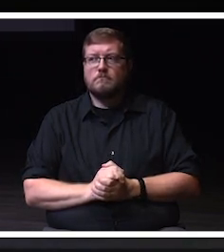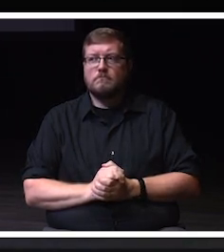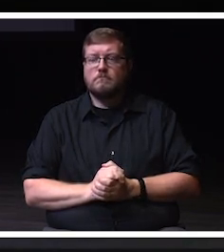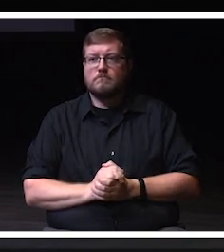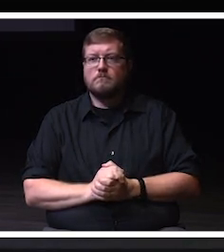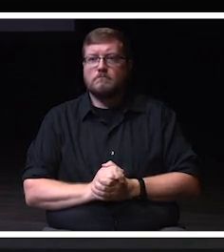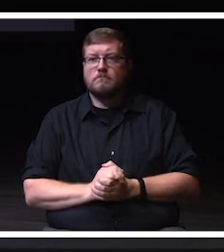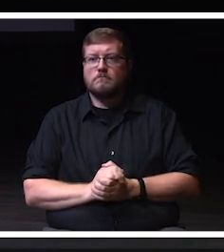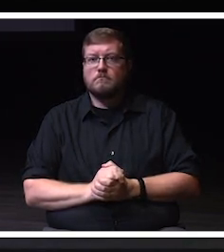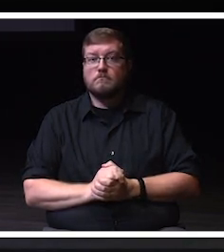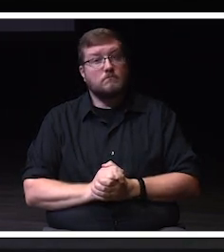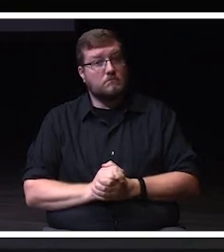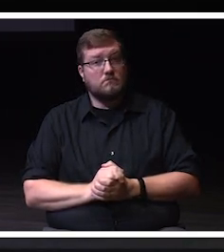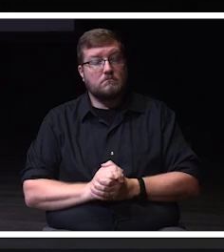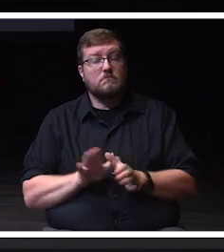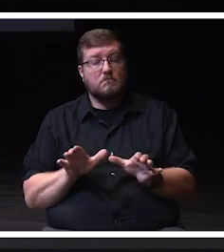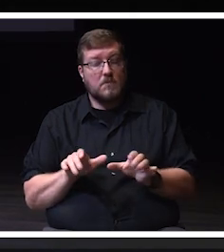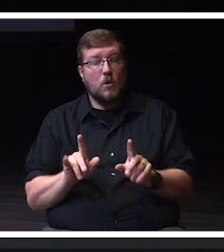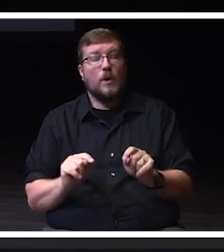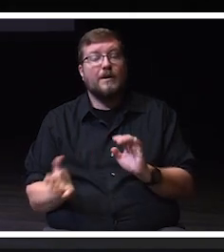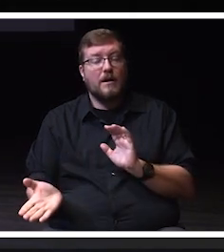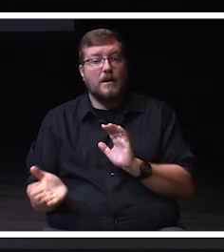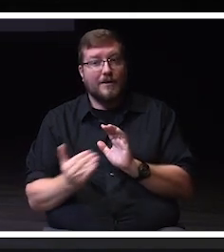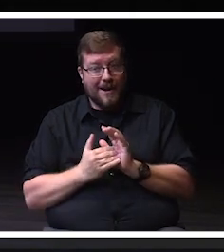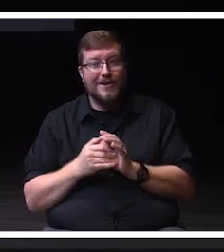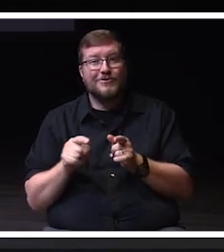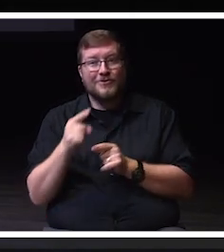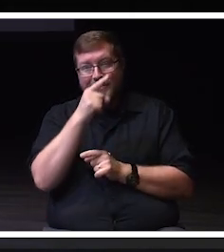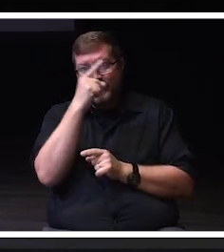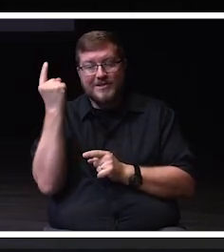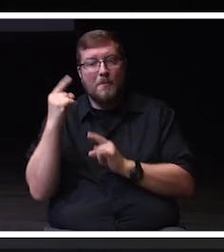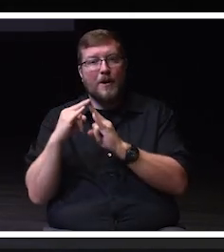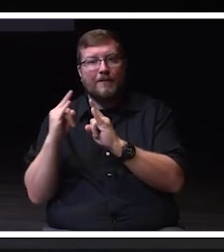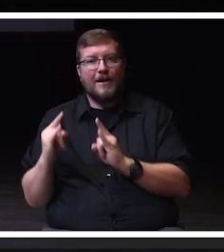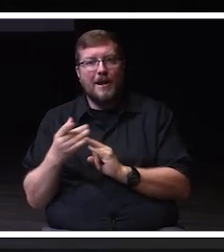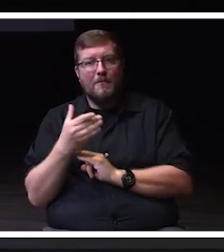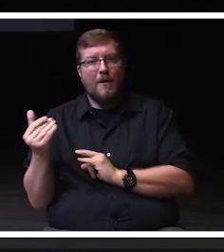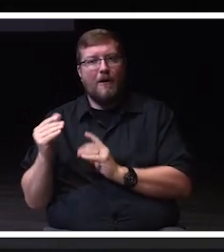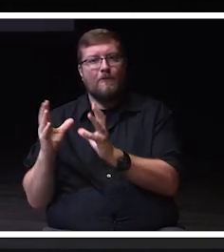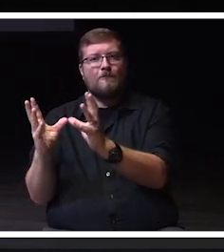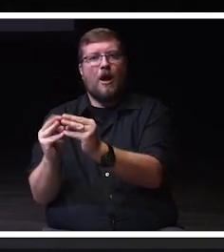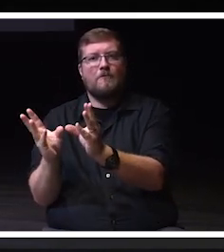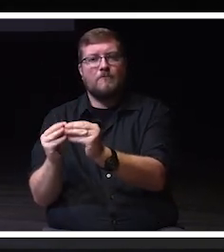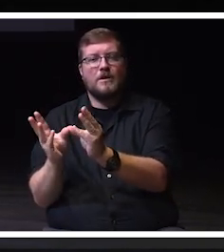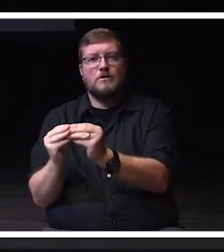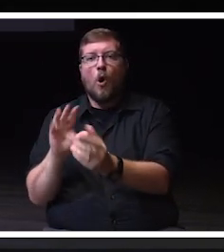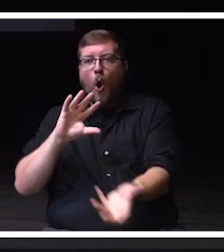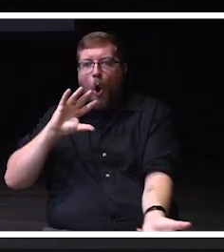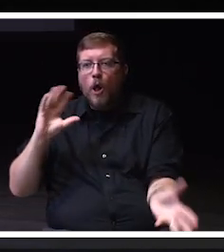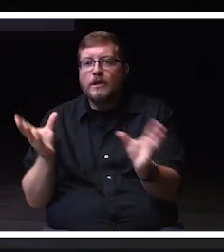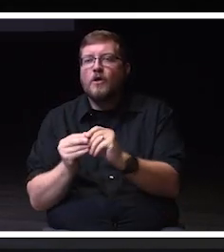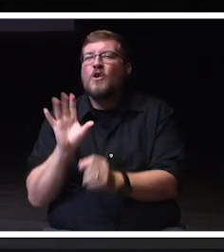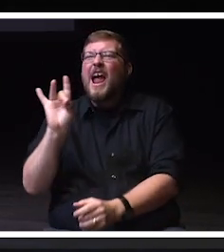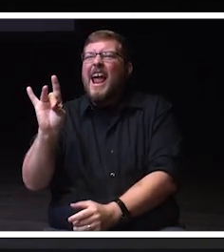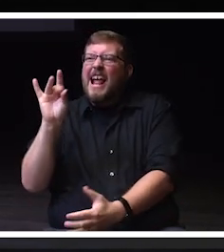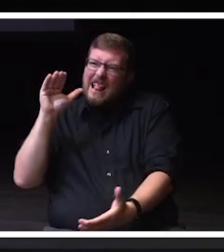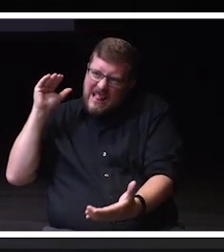And we did it again with our summer camps and conferences with over 8000 students